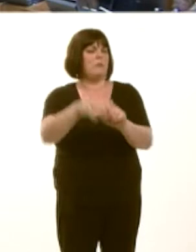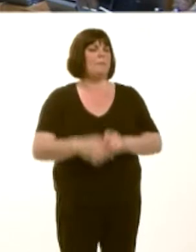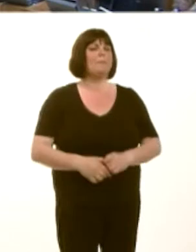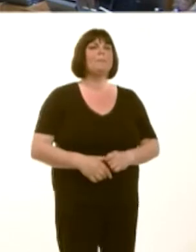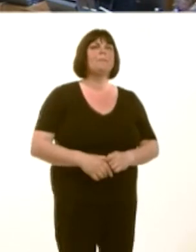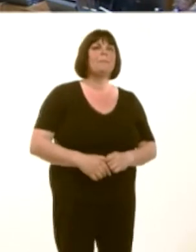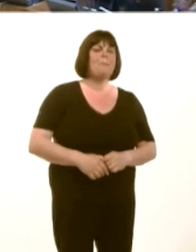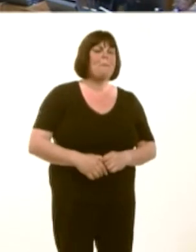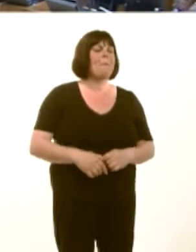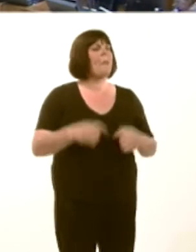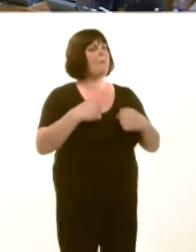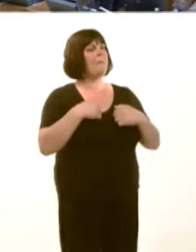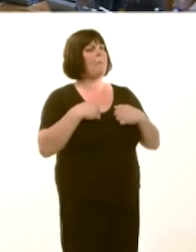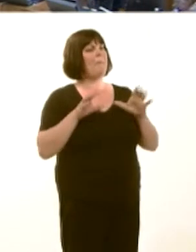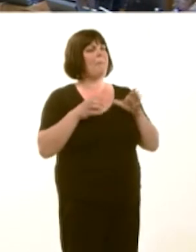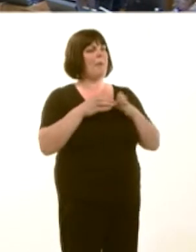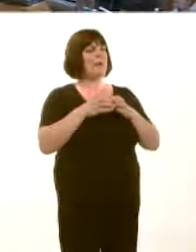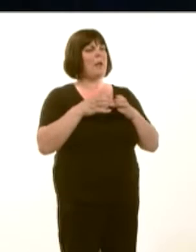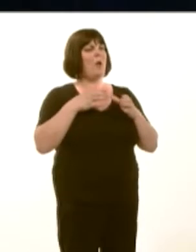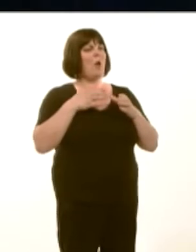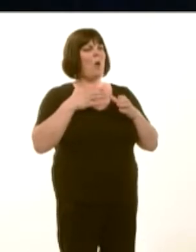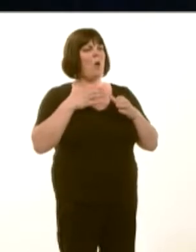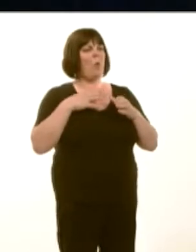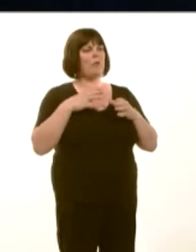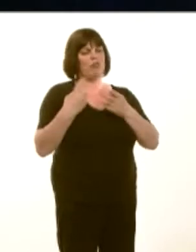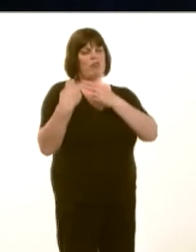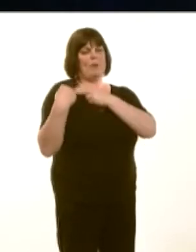proposing would be specifically to extend the remit of the Green Investment Bank so